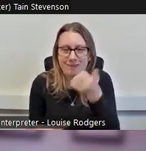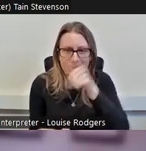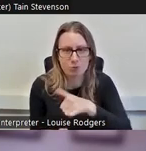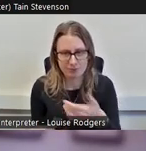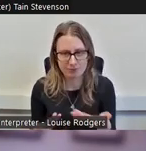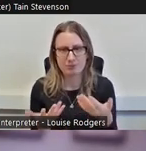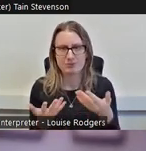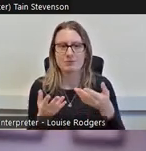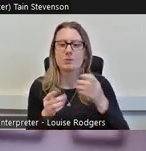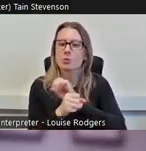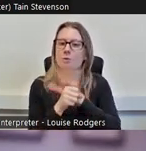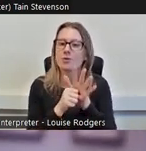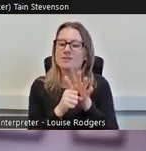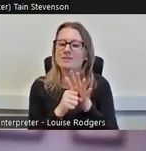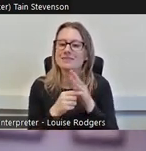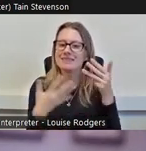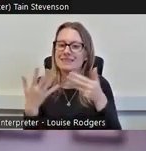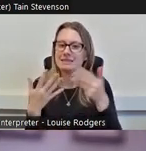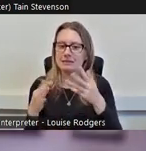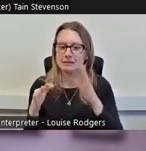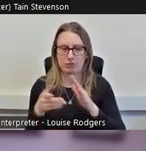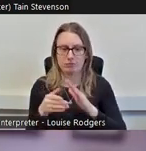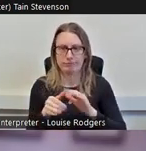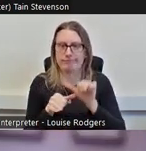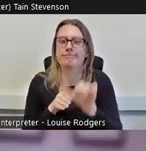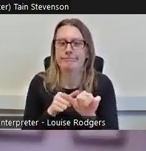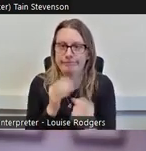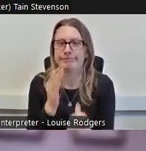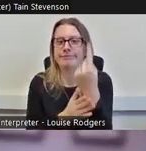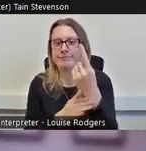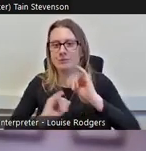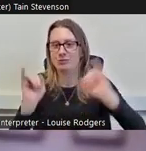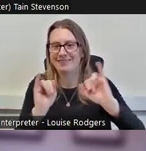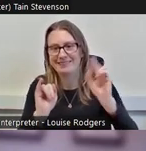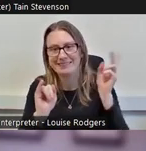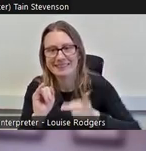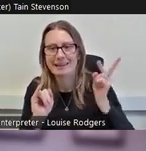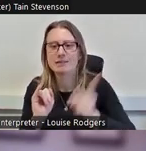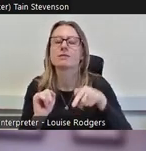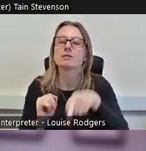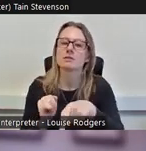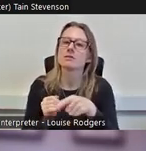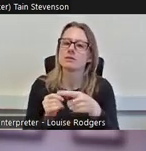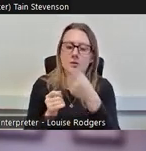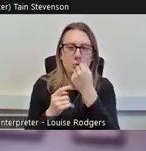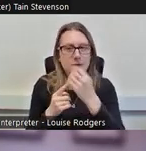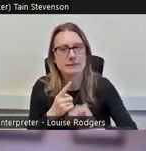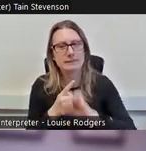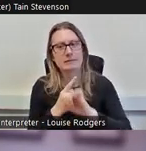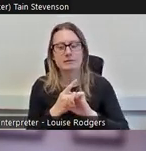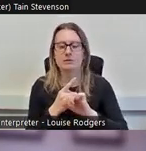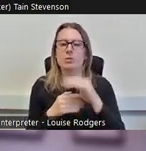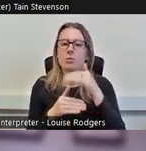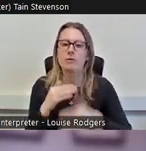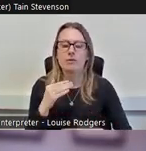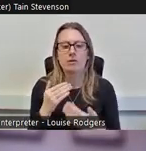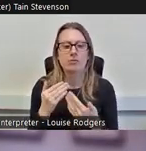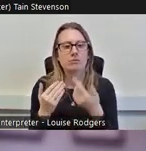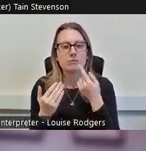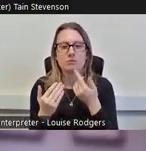we've moved into another crisis, and it might impact on how easy it is to